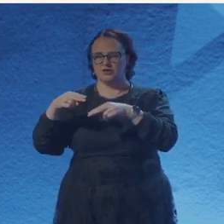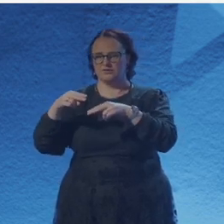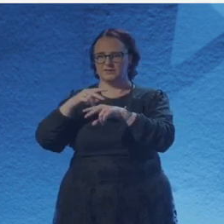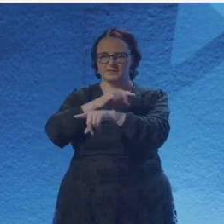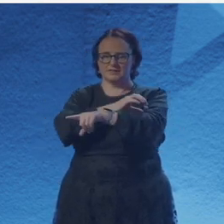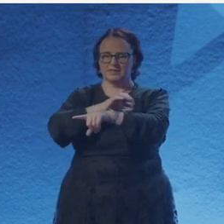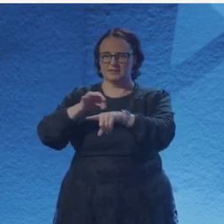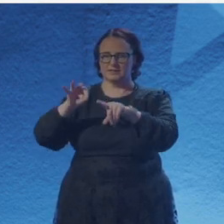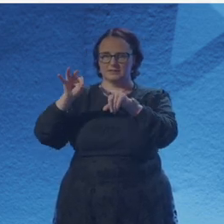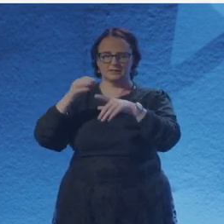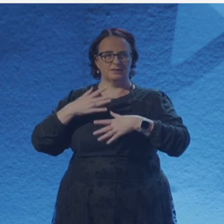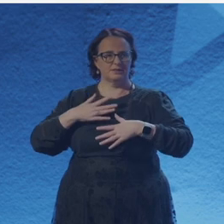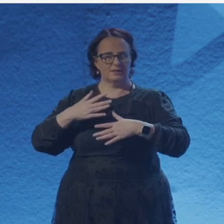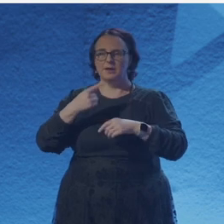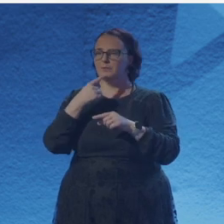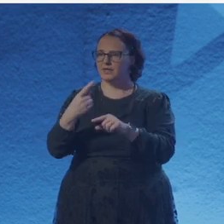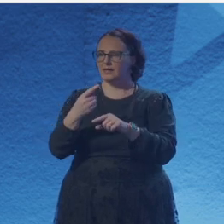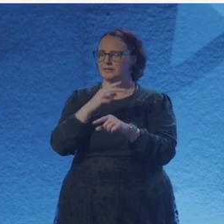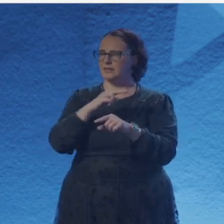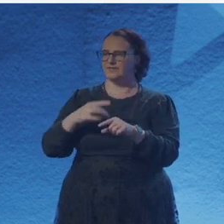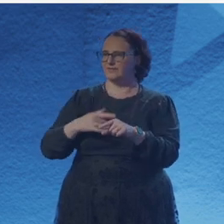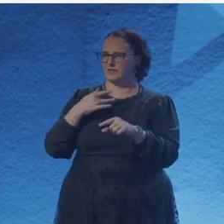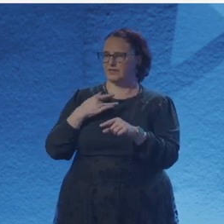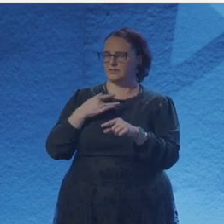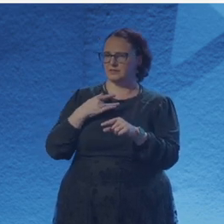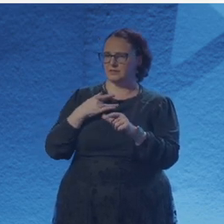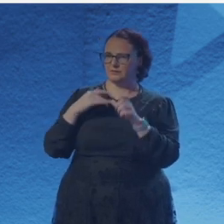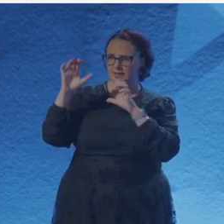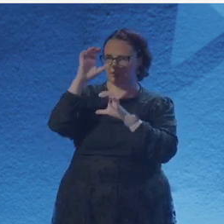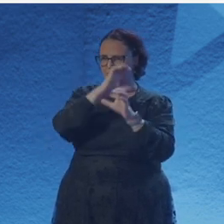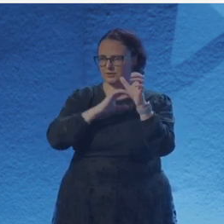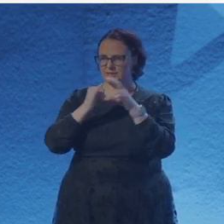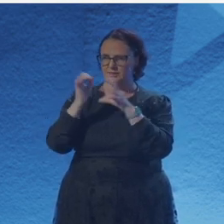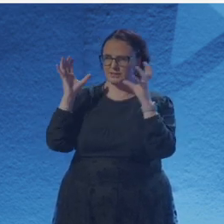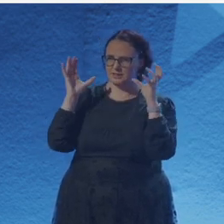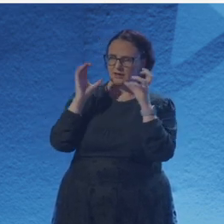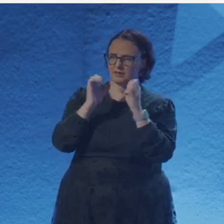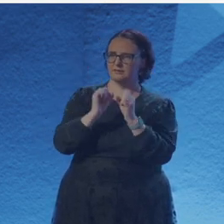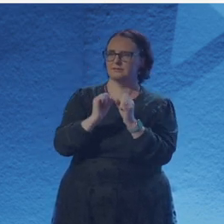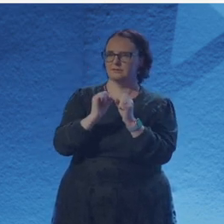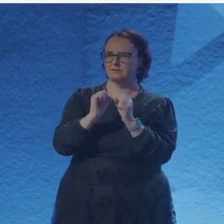Like when your belly finally relaxes as you let yourself asleep on a stranger sofa in Ithaca,